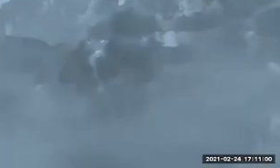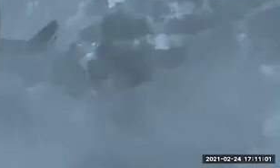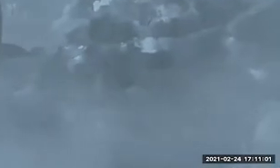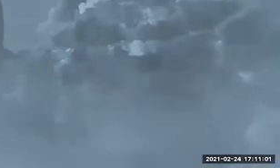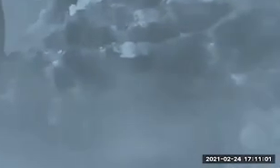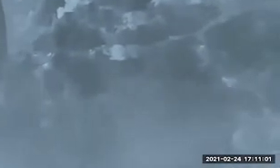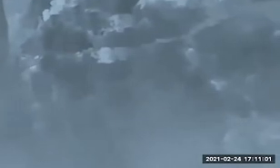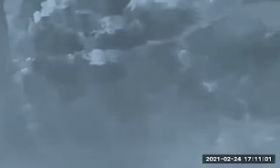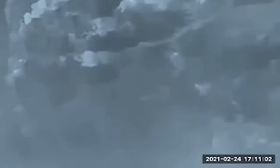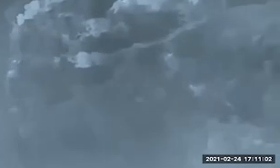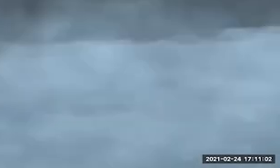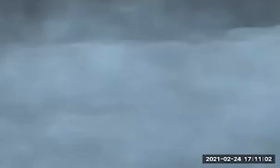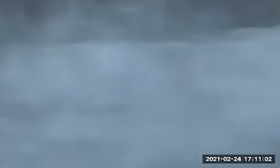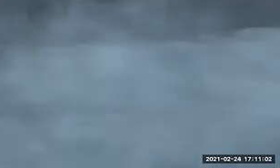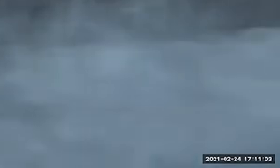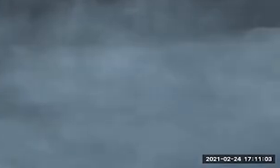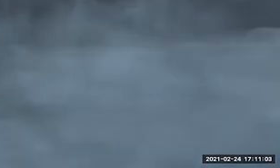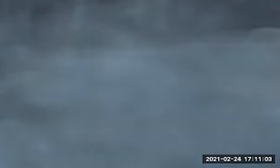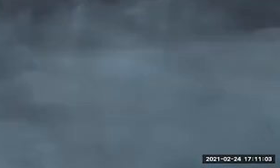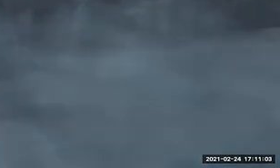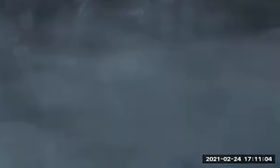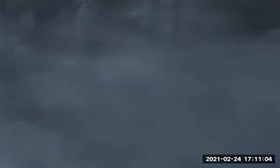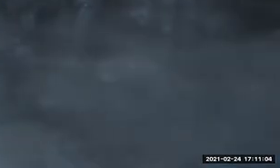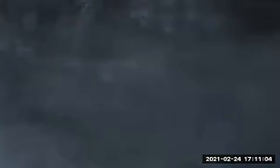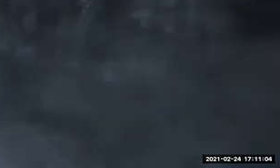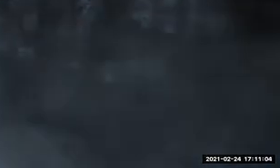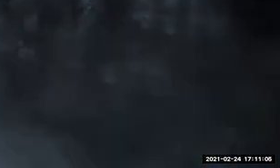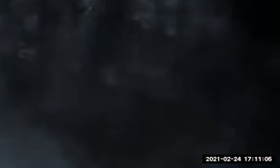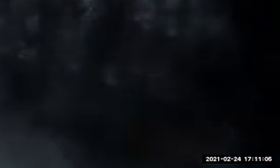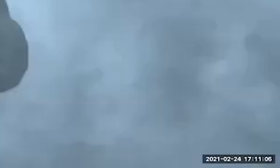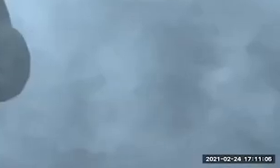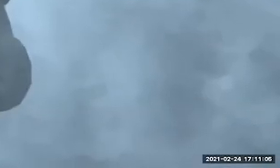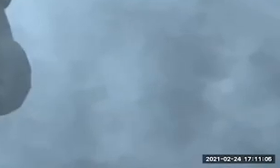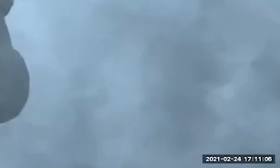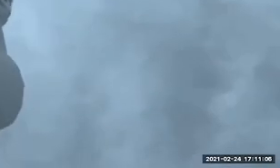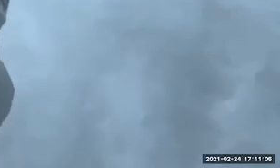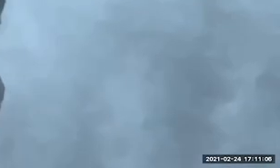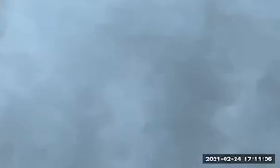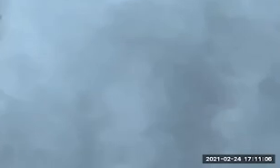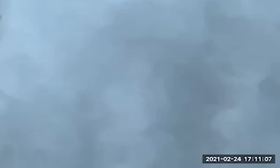Usually I start with a Google image search. I'll find any and all images that may inspire ideas